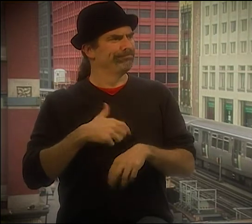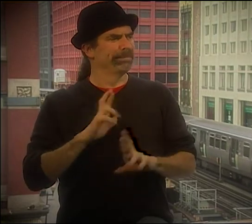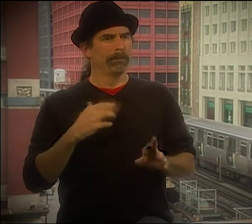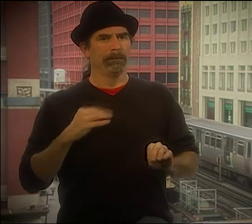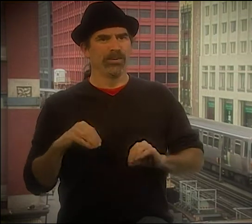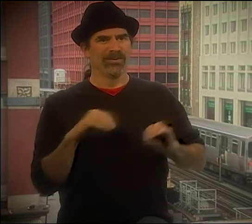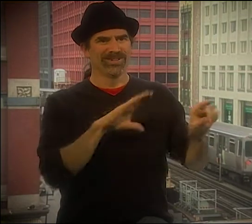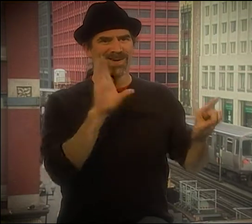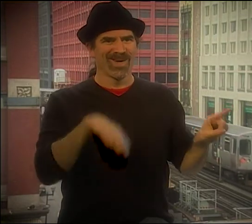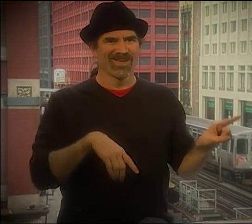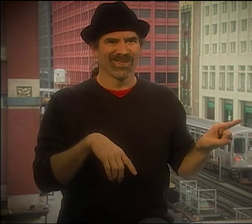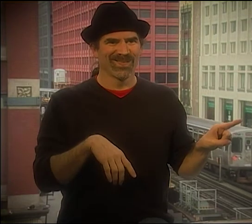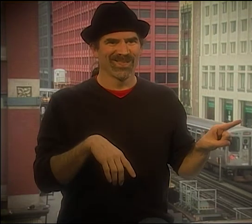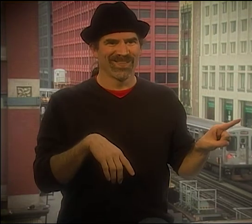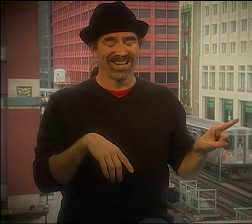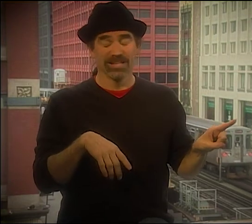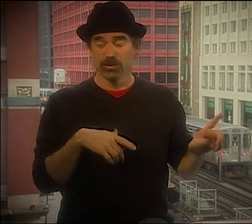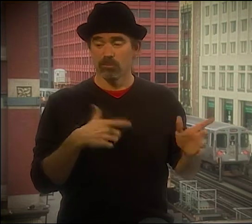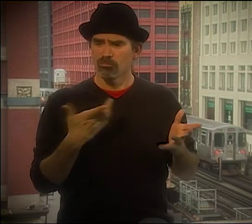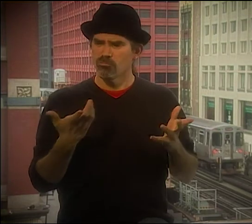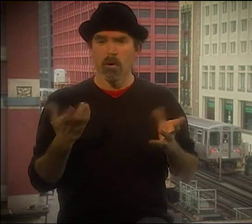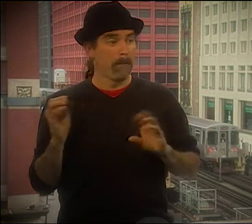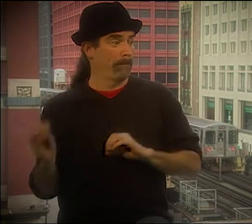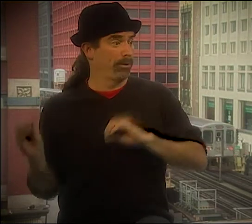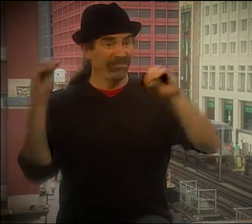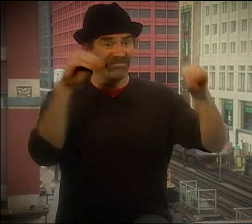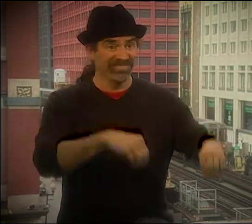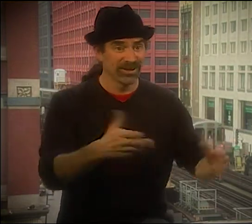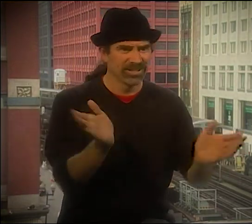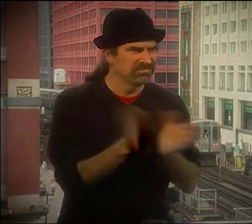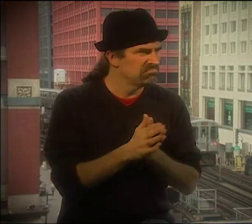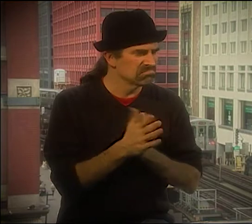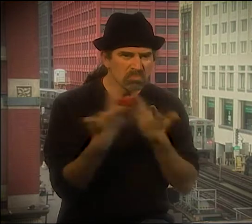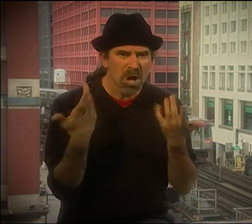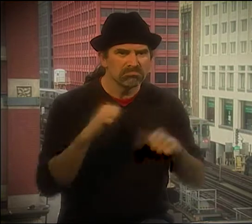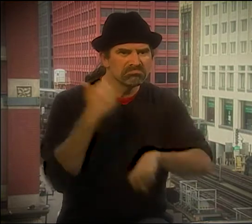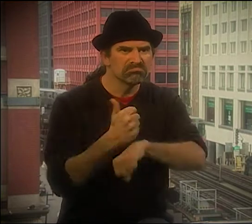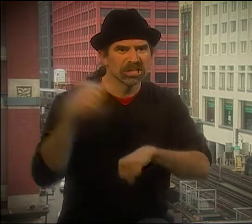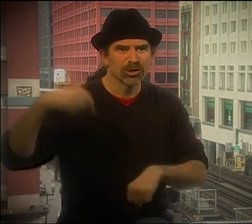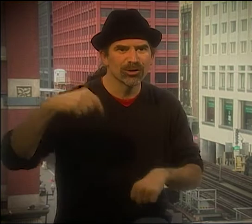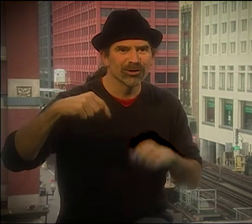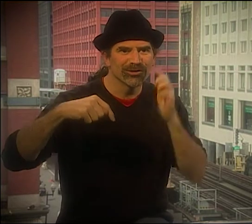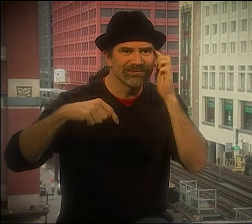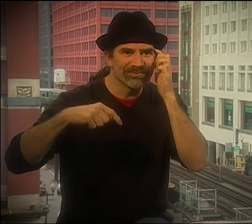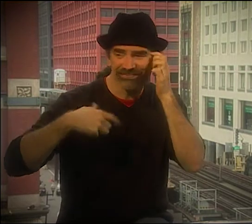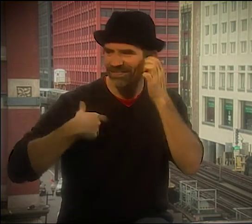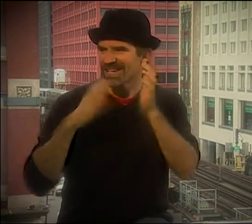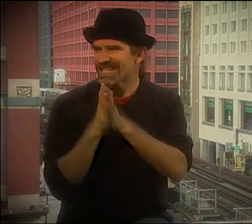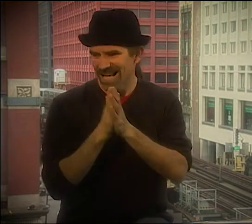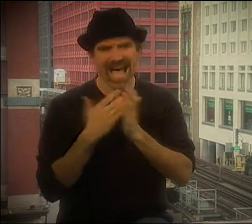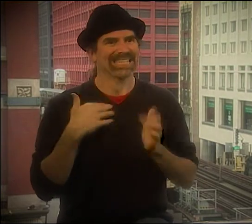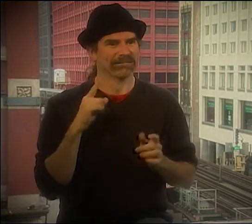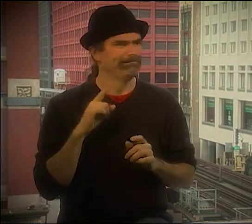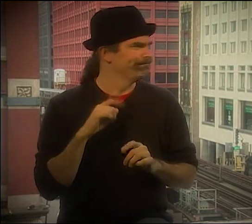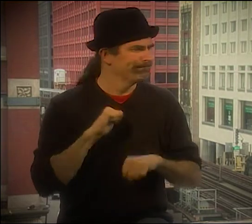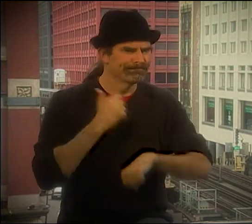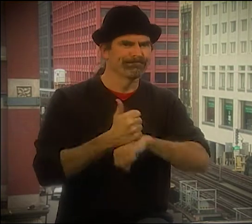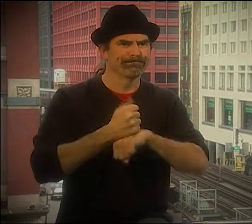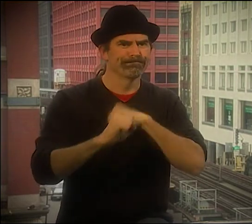ROCHESTER PRESS ACTUALLY HAD STUFF ABOUT US, AND THINGS WERE REALLY HAPPENING. AND ABOUT THAT TIME, I MOVED TO CHICAGO. WHEN I GOT HERE,